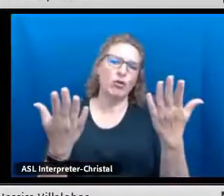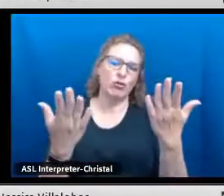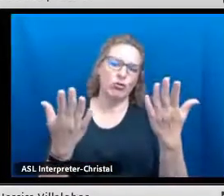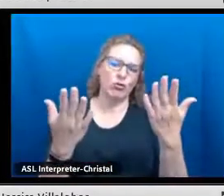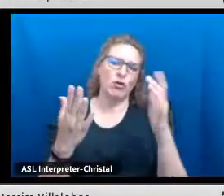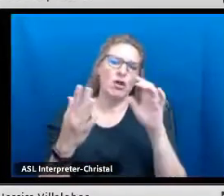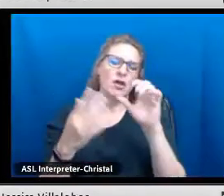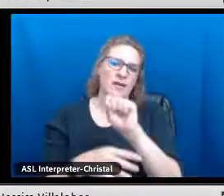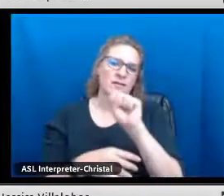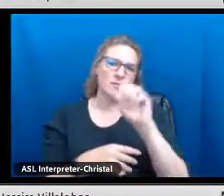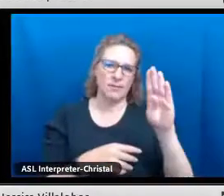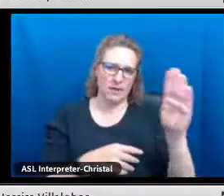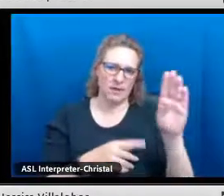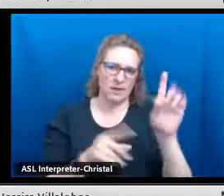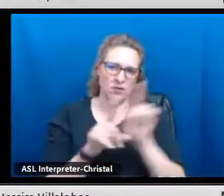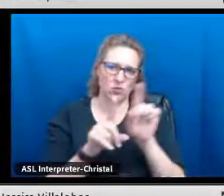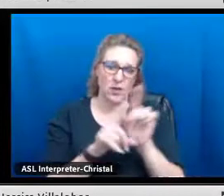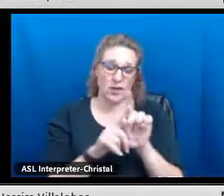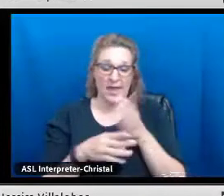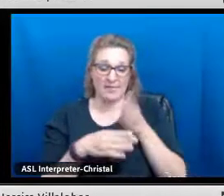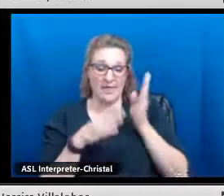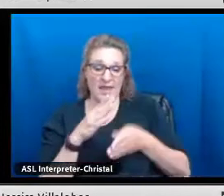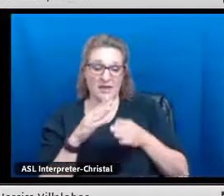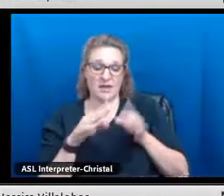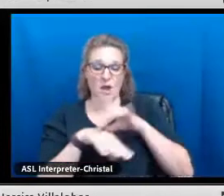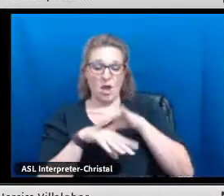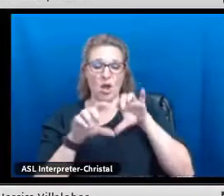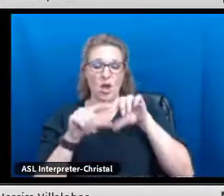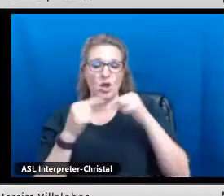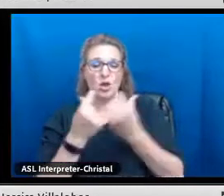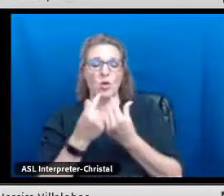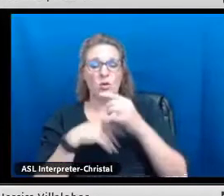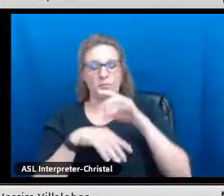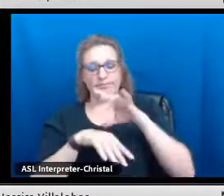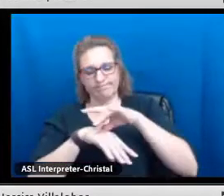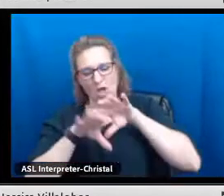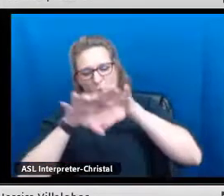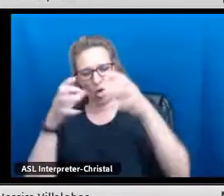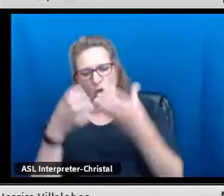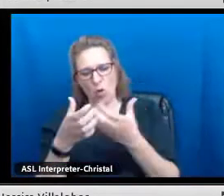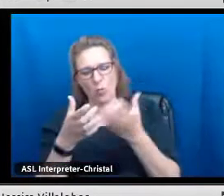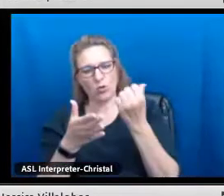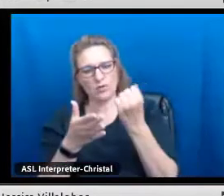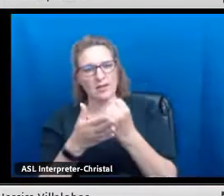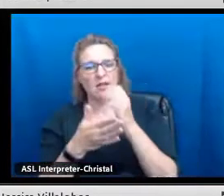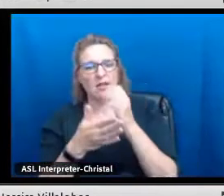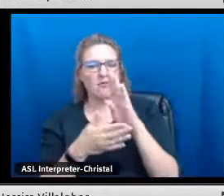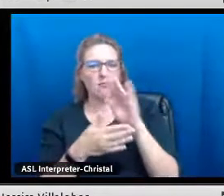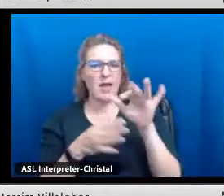I'm not going to over that again but we definitely offer that seal as well and at the end, a